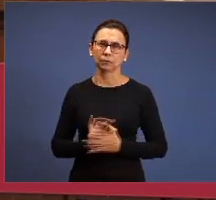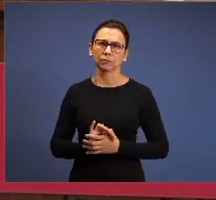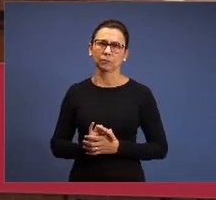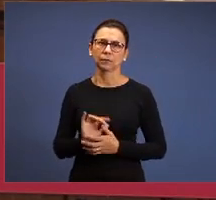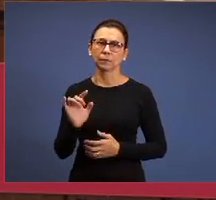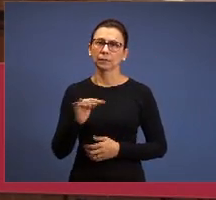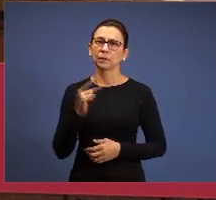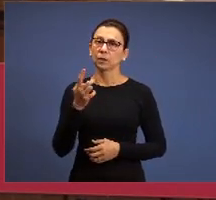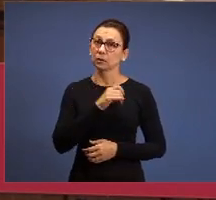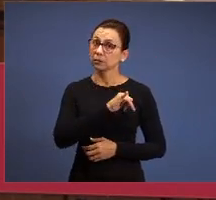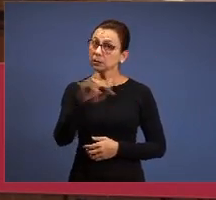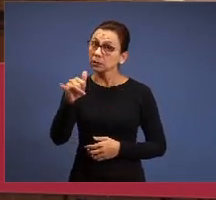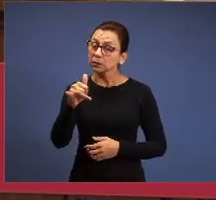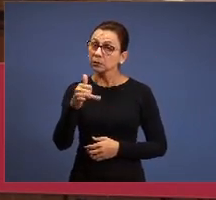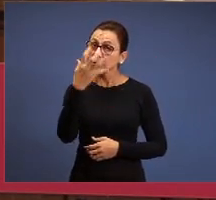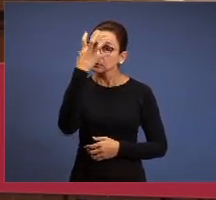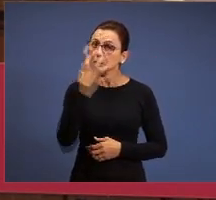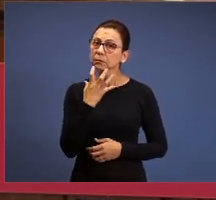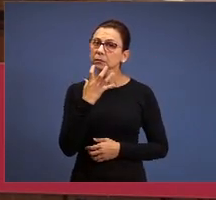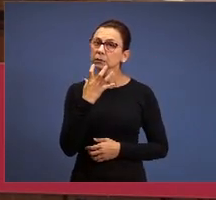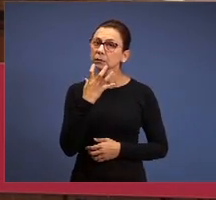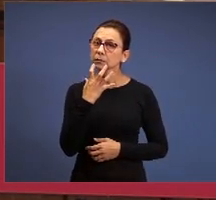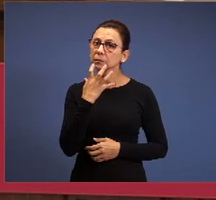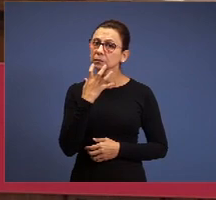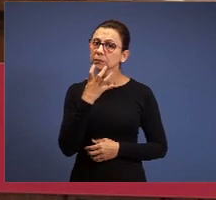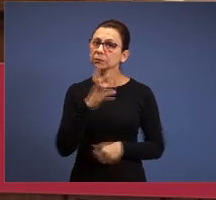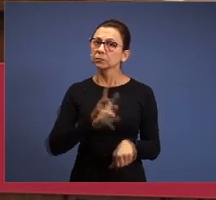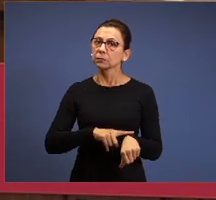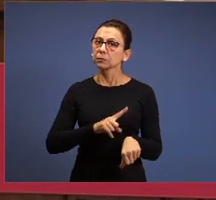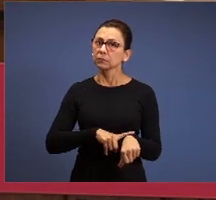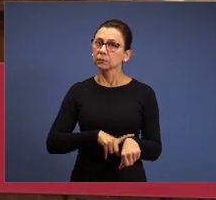that: the time is serious. The time of the church